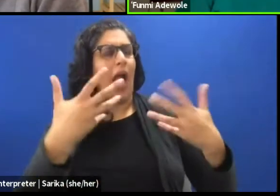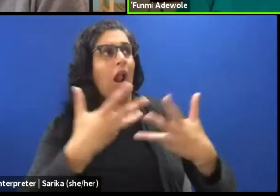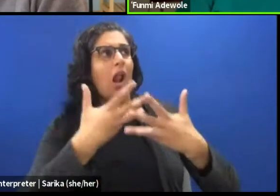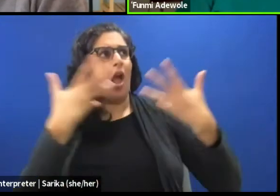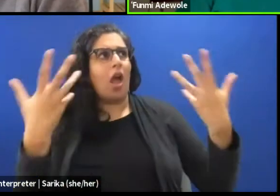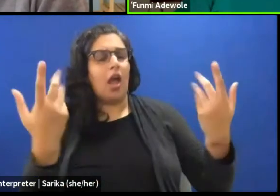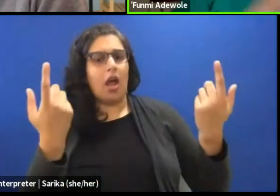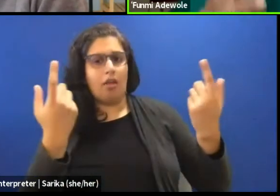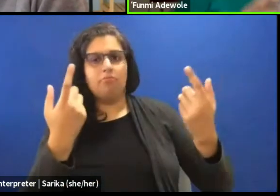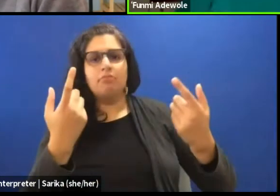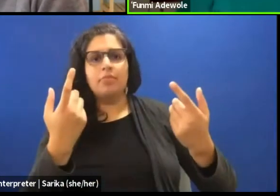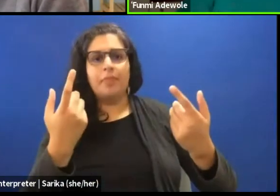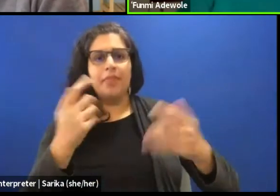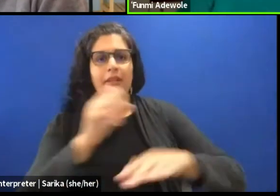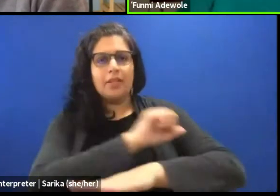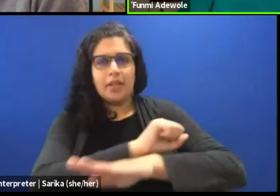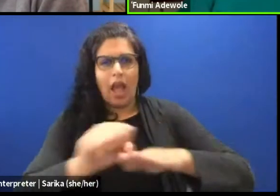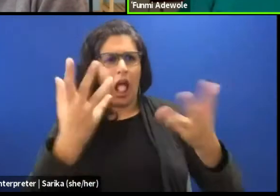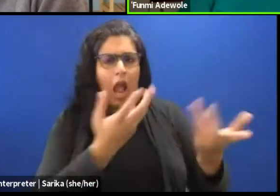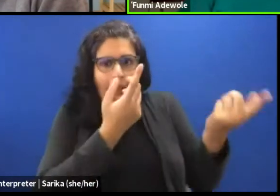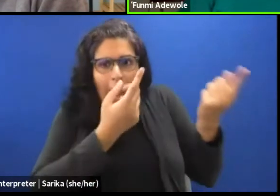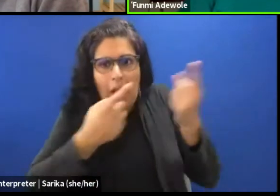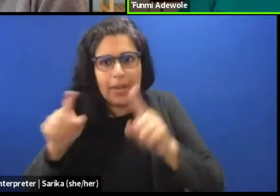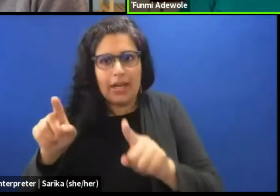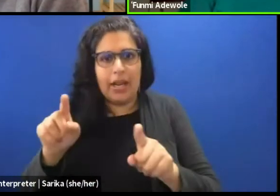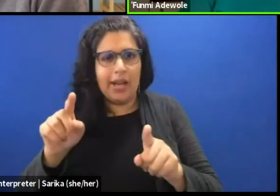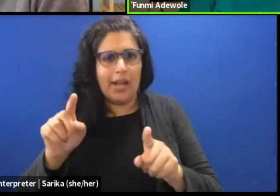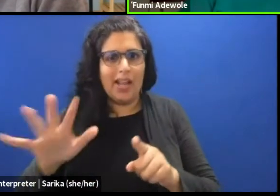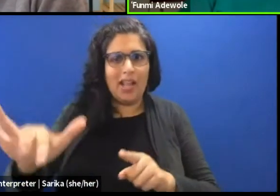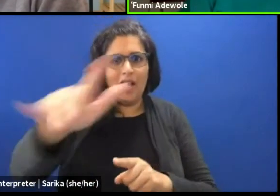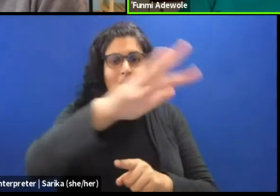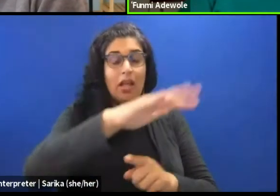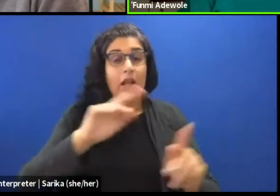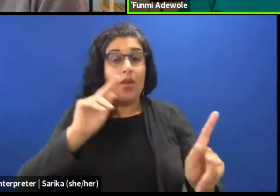you know so much is going on, where do you want people to focus?